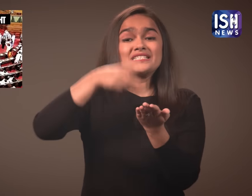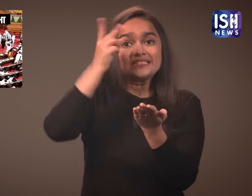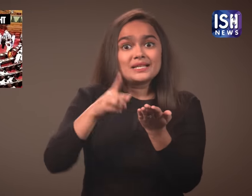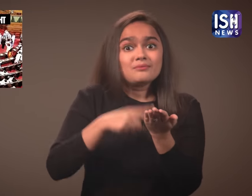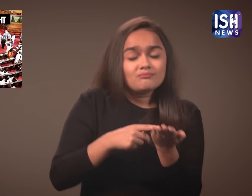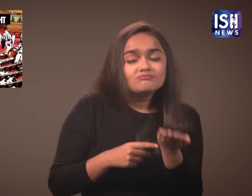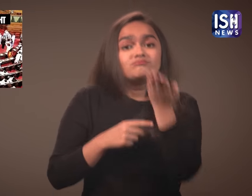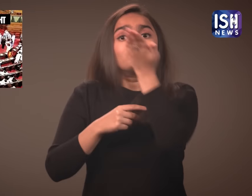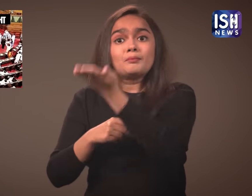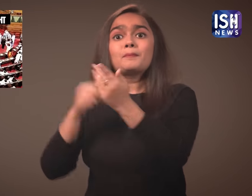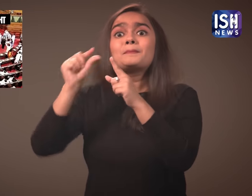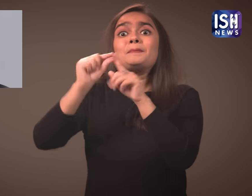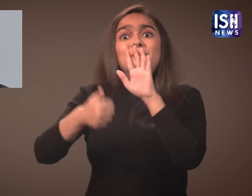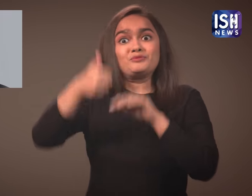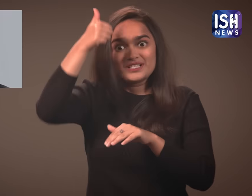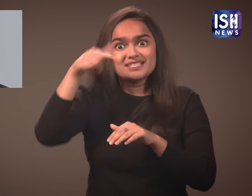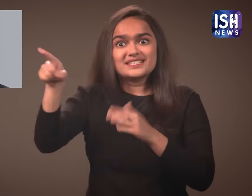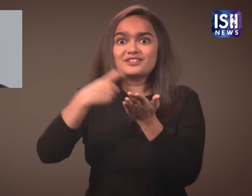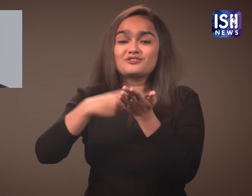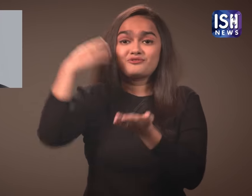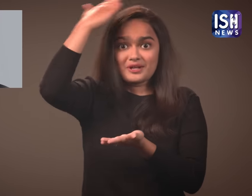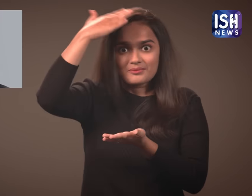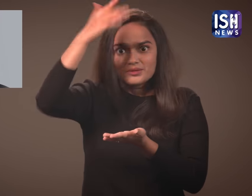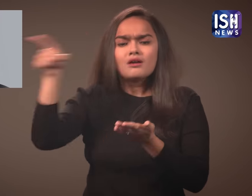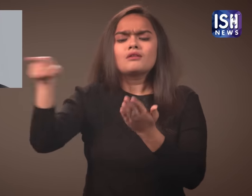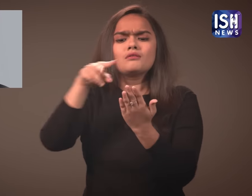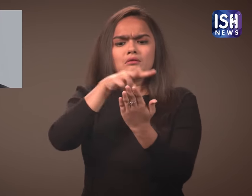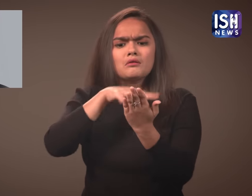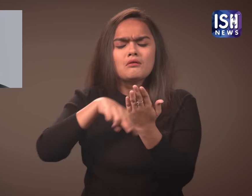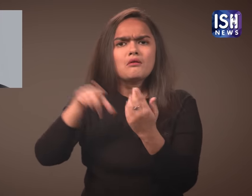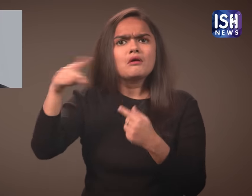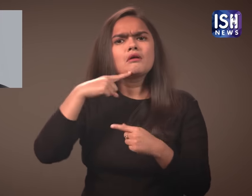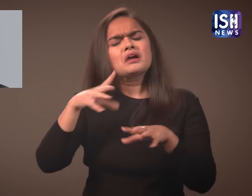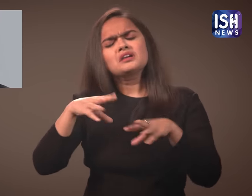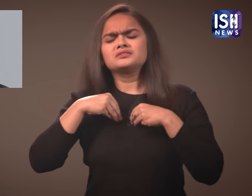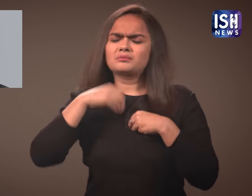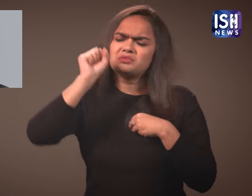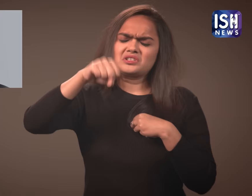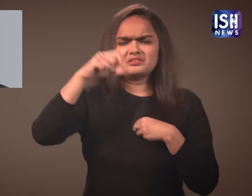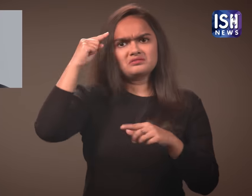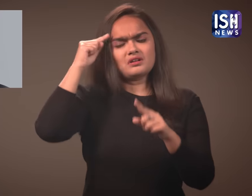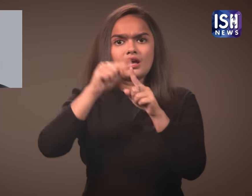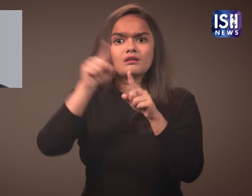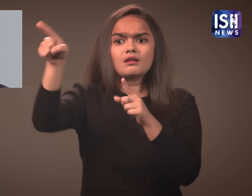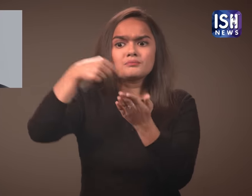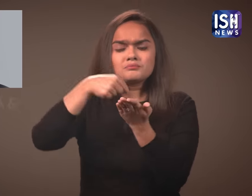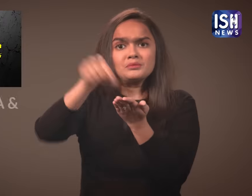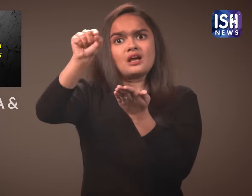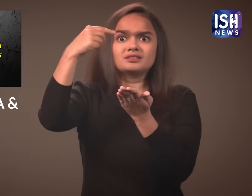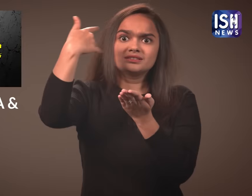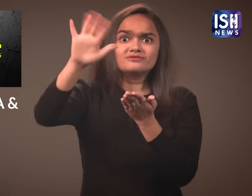This was then presented to the President Ram Nath Kovind who approved it.